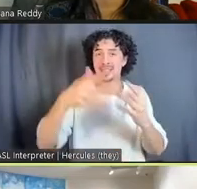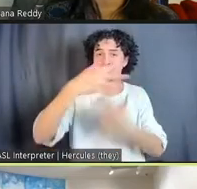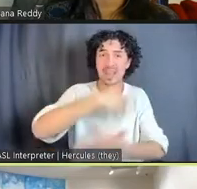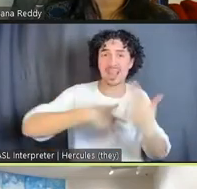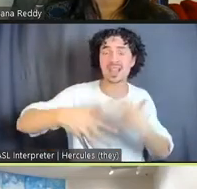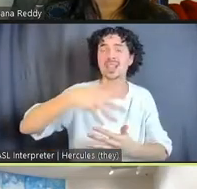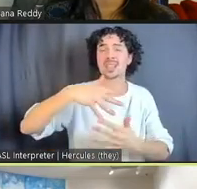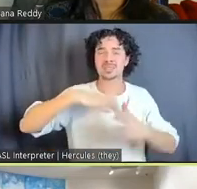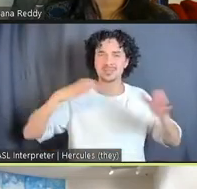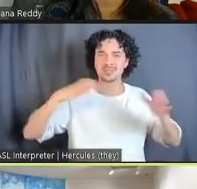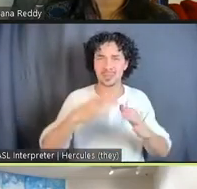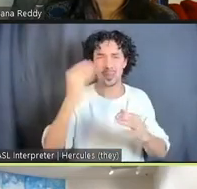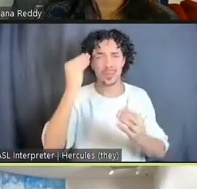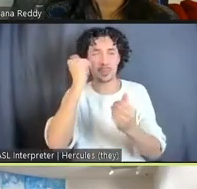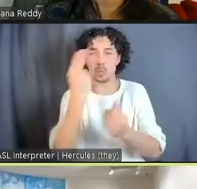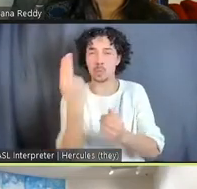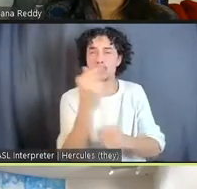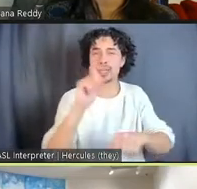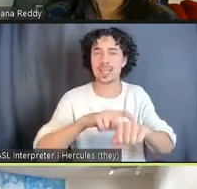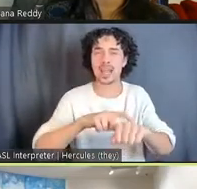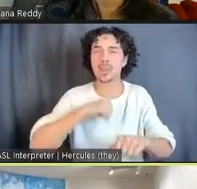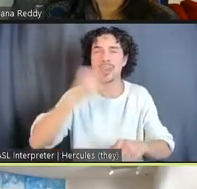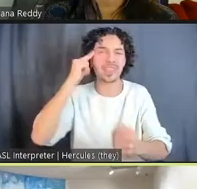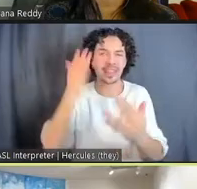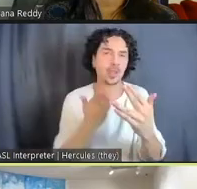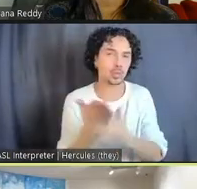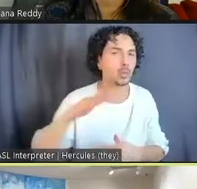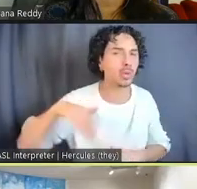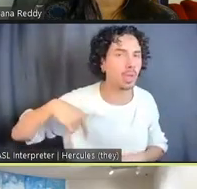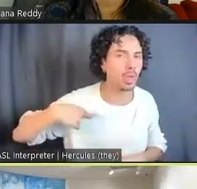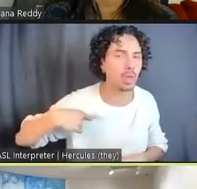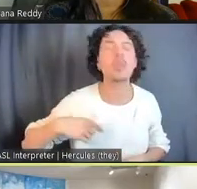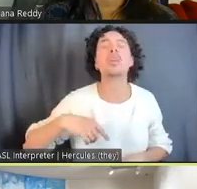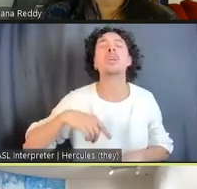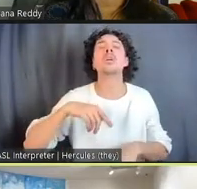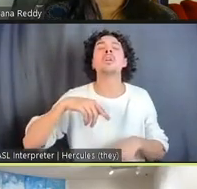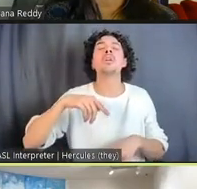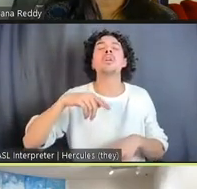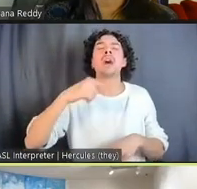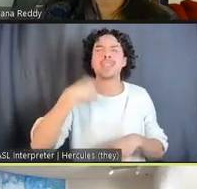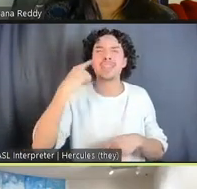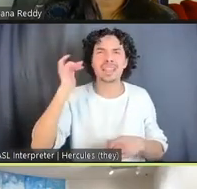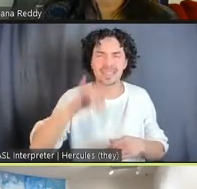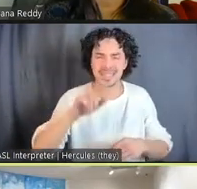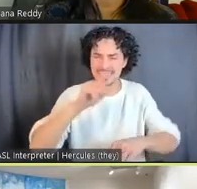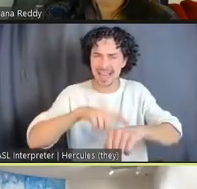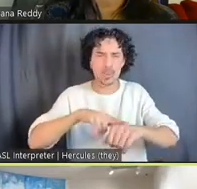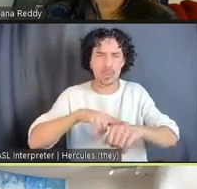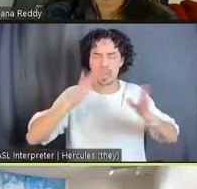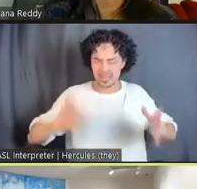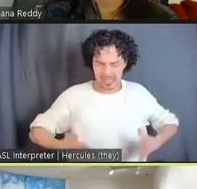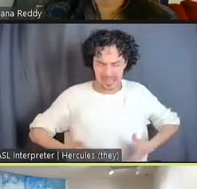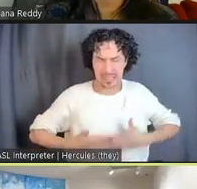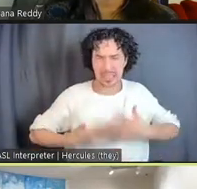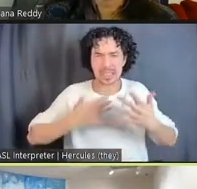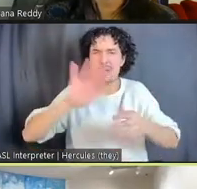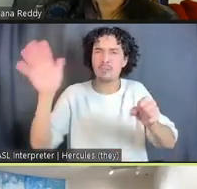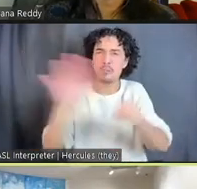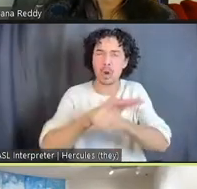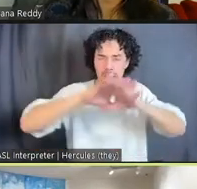of time, and then how that time becomes this kind of existential and embodied experience from imprisoned people who, like, they wake up, they brush their